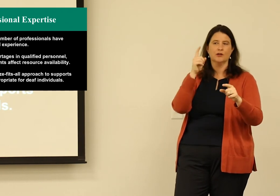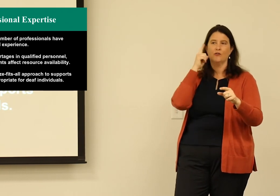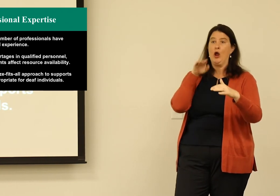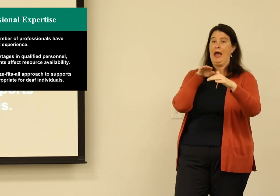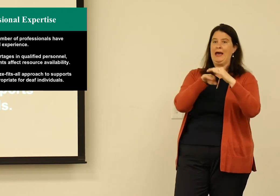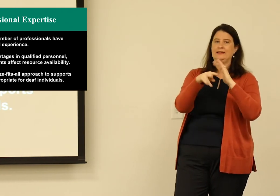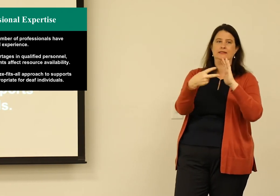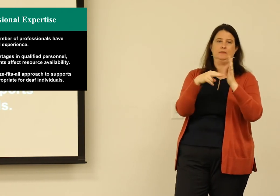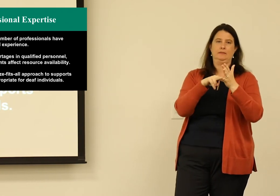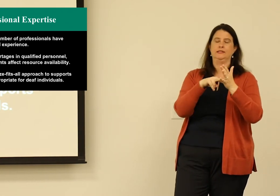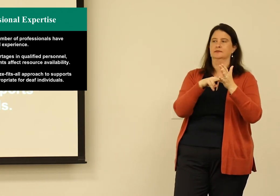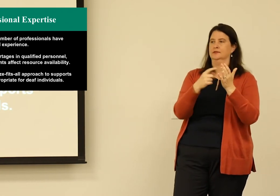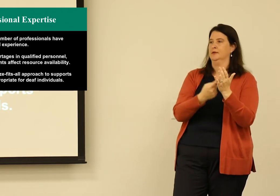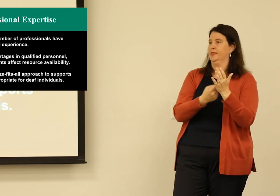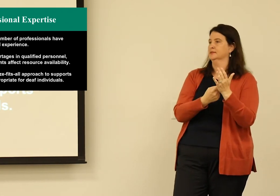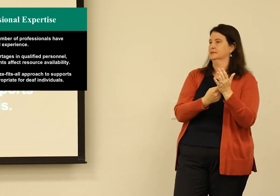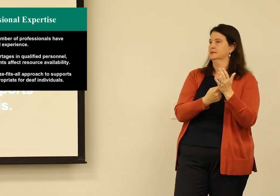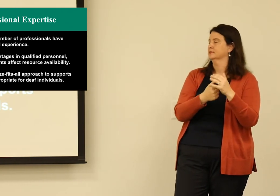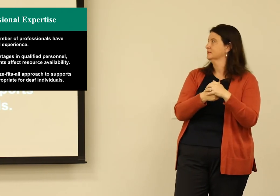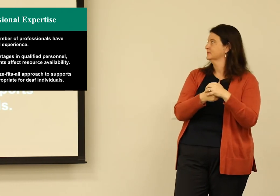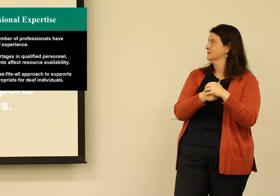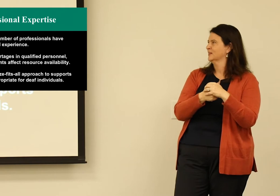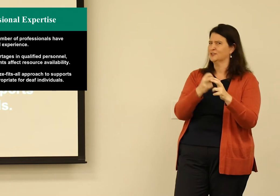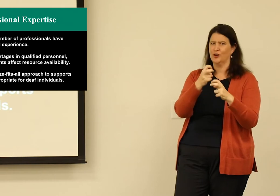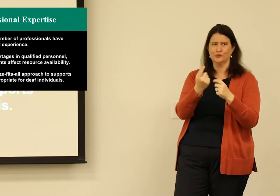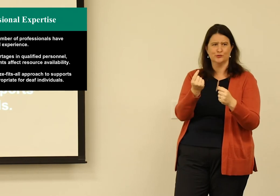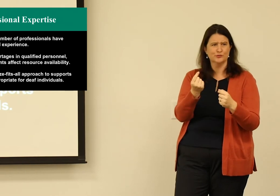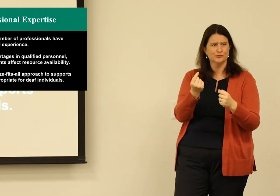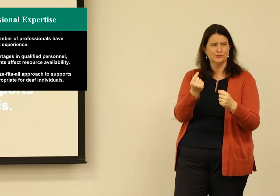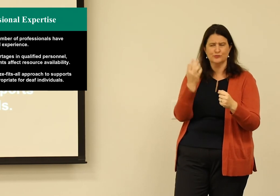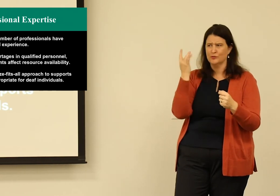in order to access, to mean something for that deaf individual.